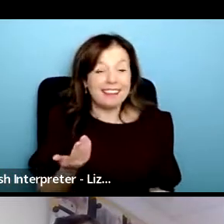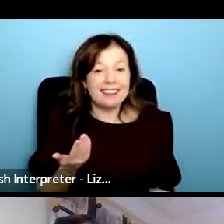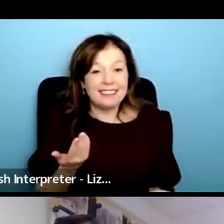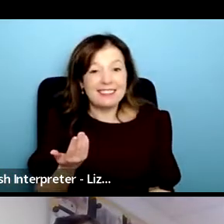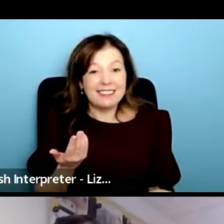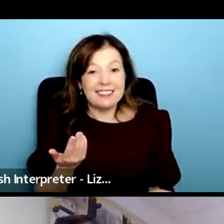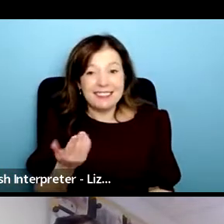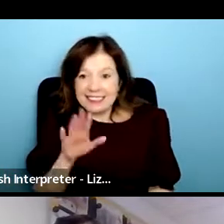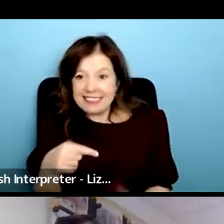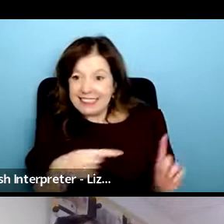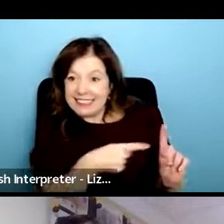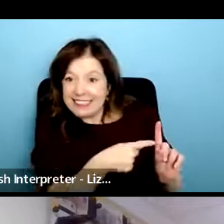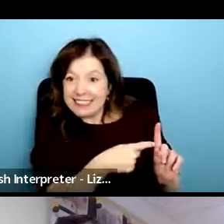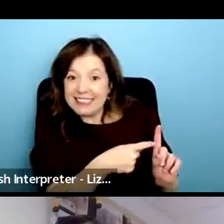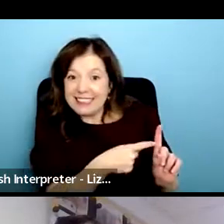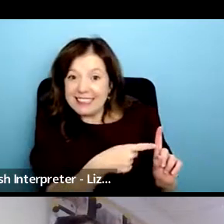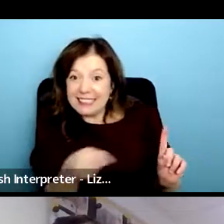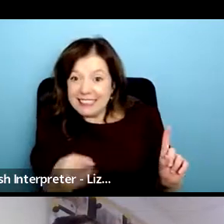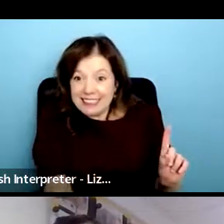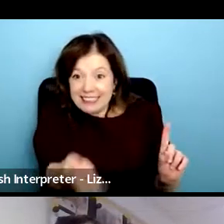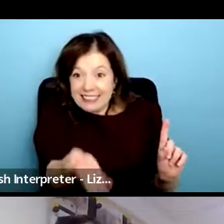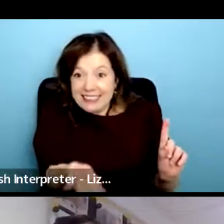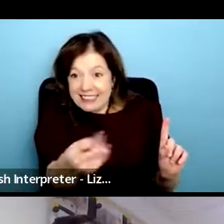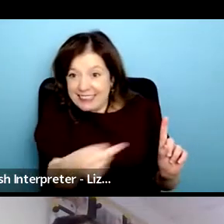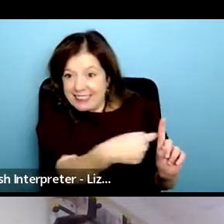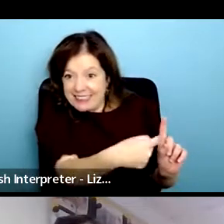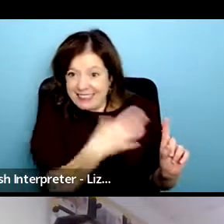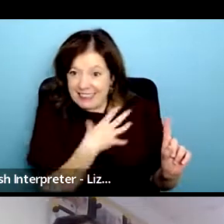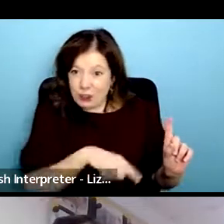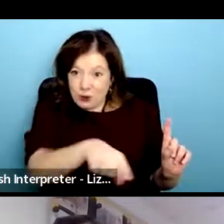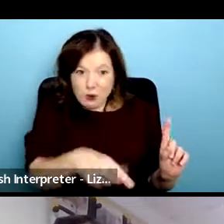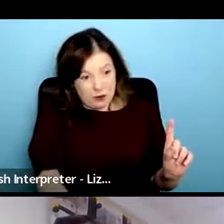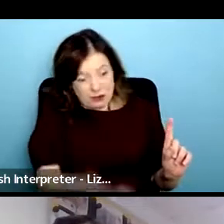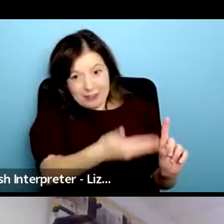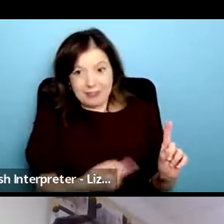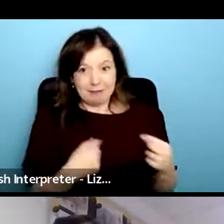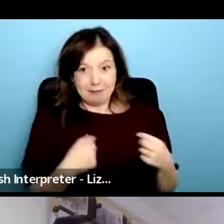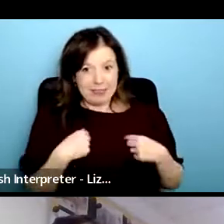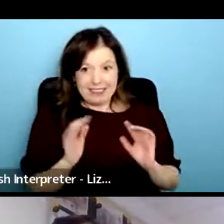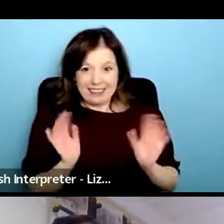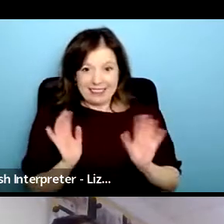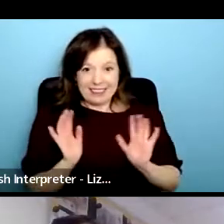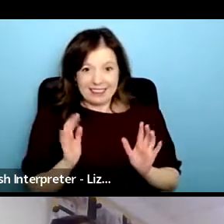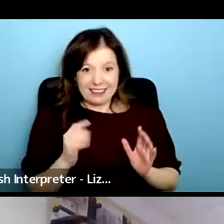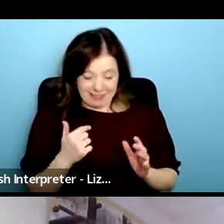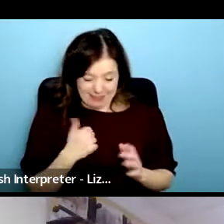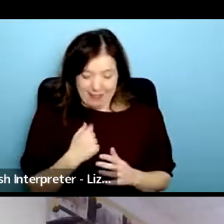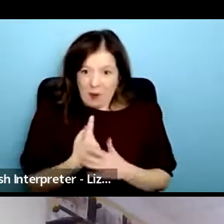you'd like to do your job but now maybe this is for you because you know we're a tiny organization